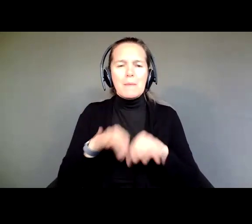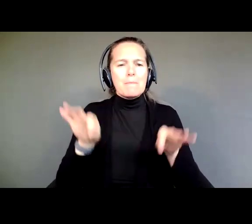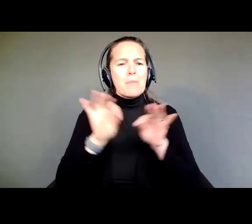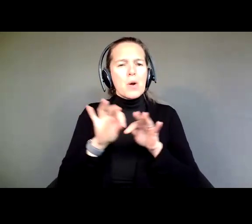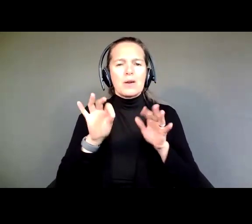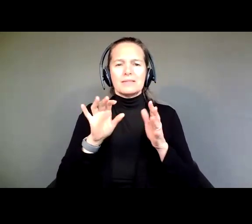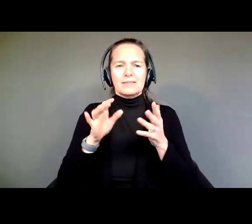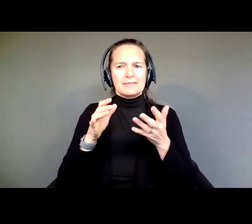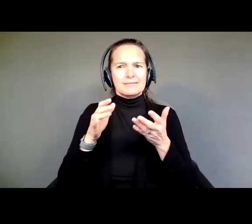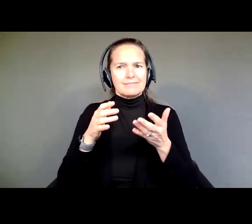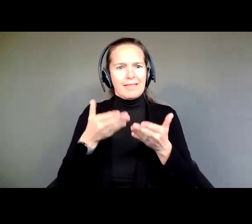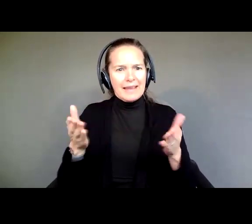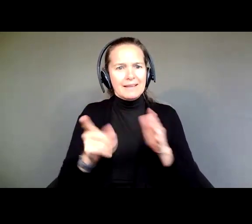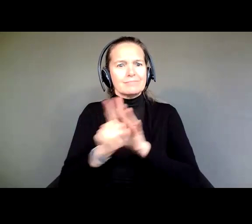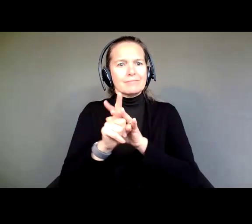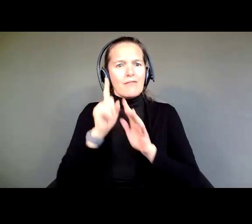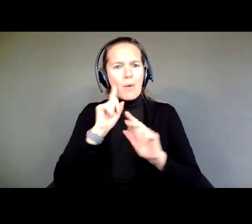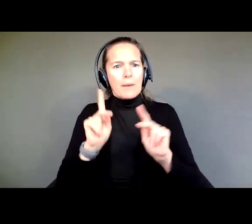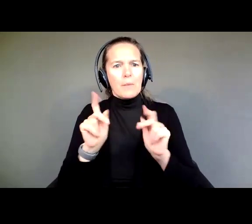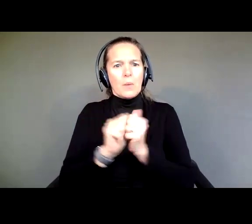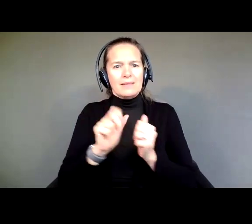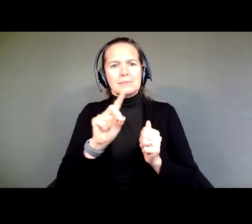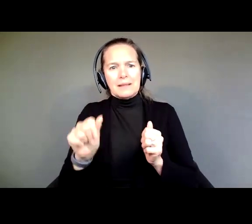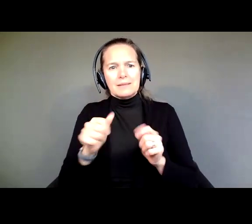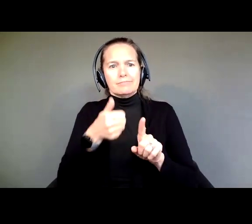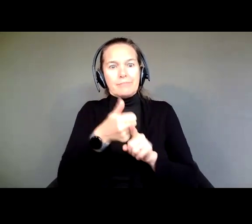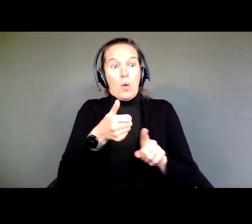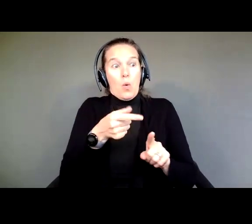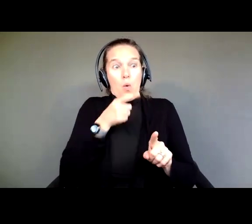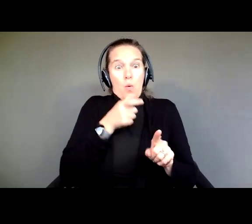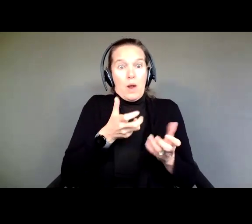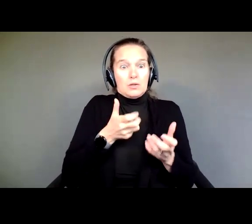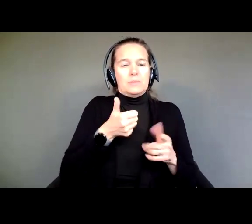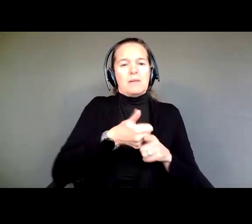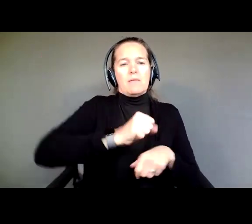particularly those who wish to be self employed, since the Americans with Disabilities Act.